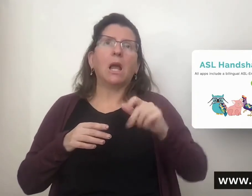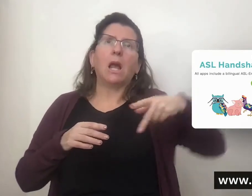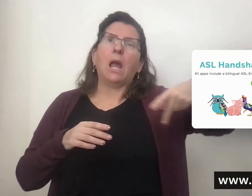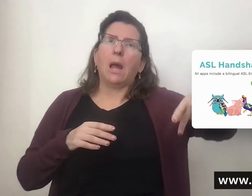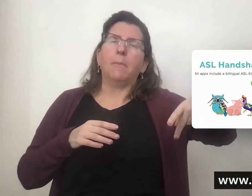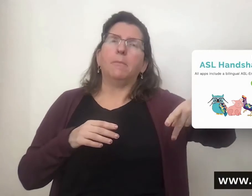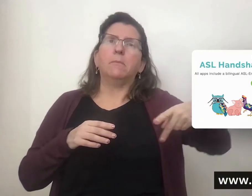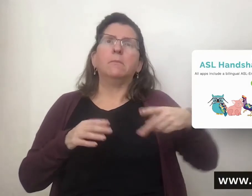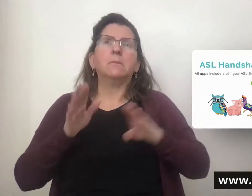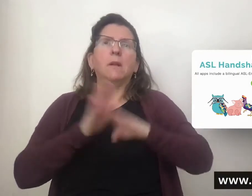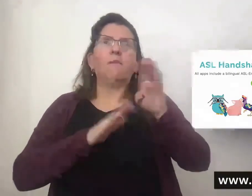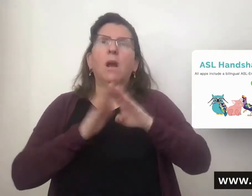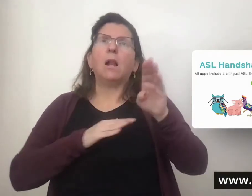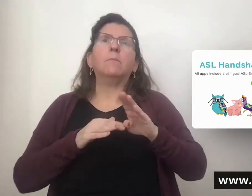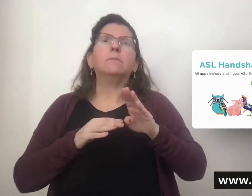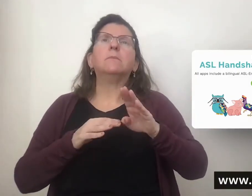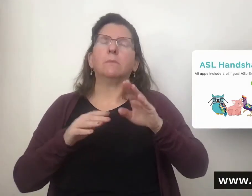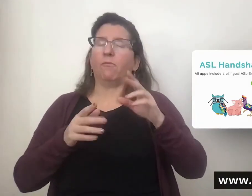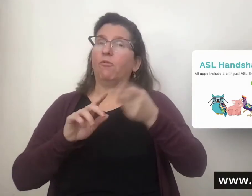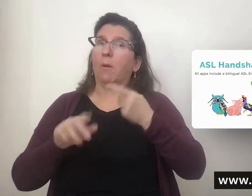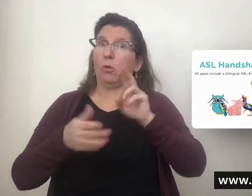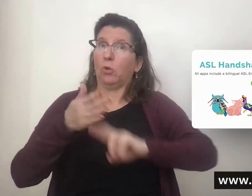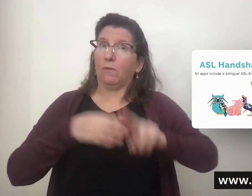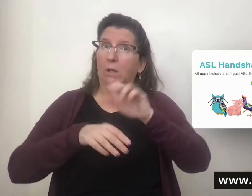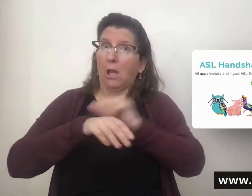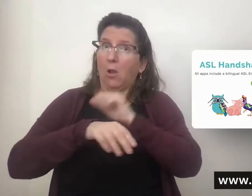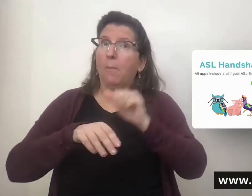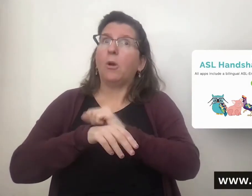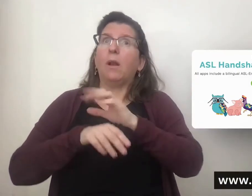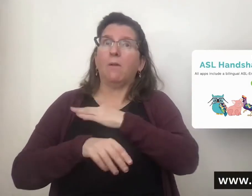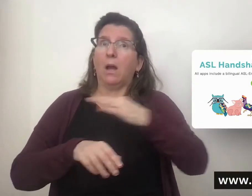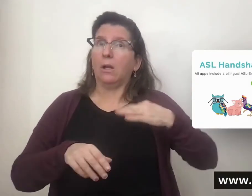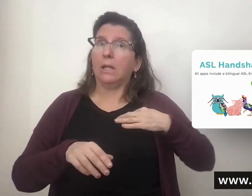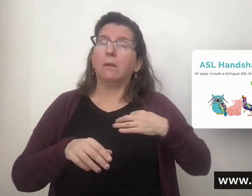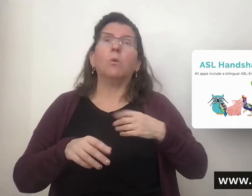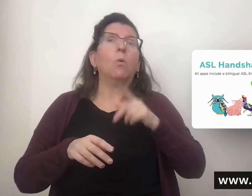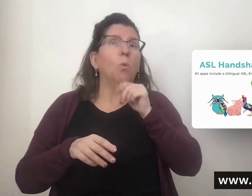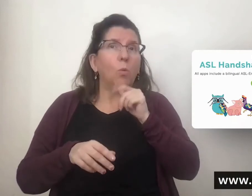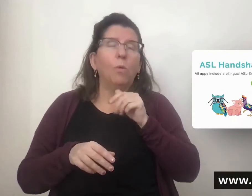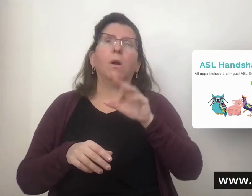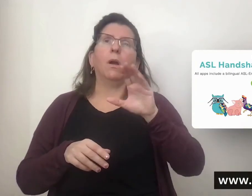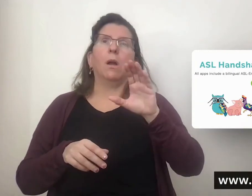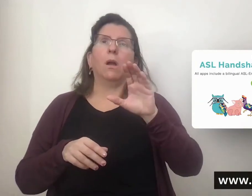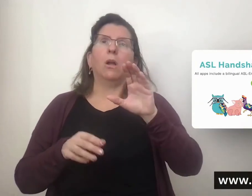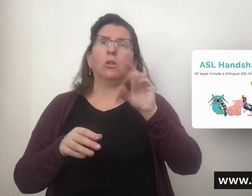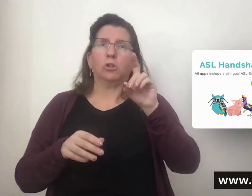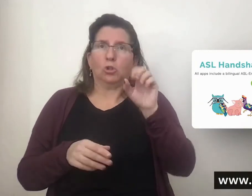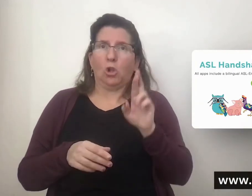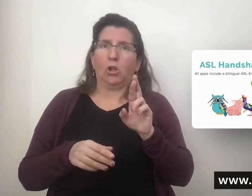It's an app really, and it was developed here at the University of Alberta by a Faculty of Education professor